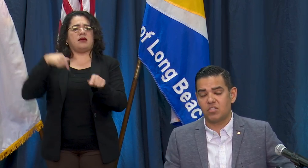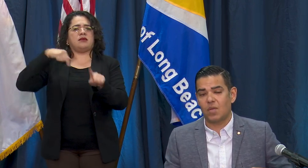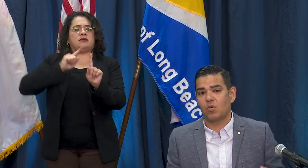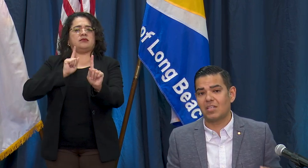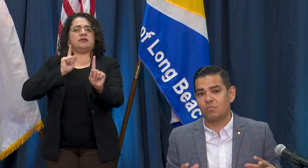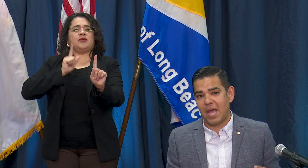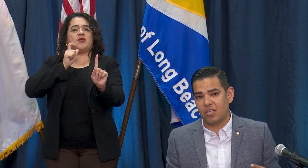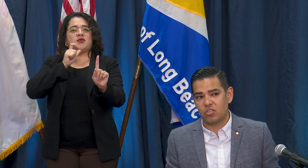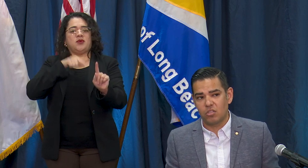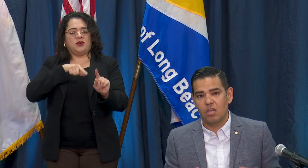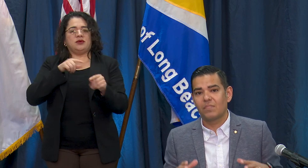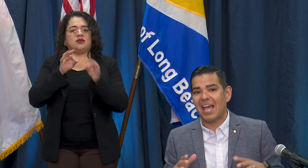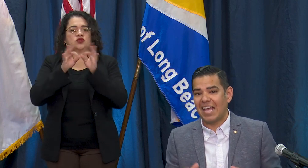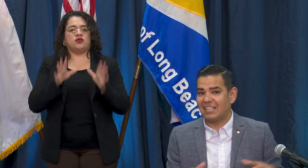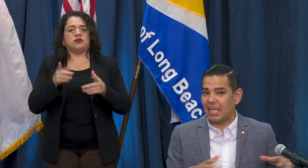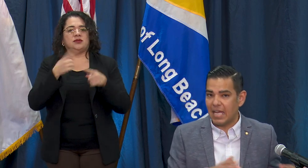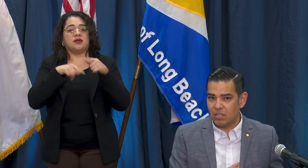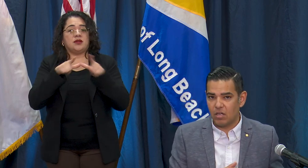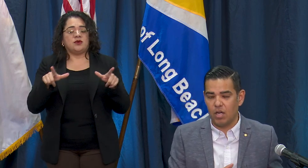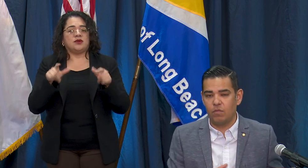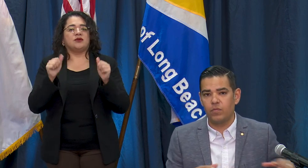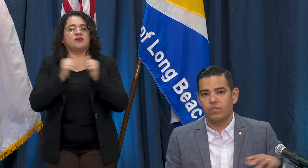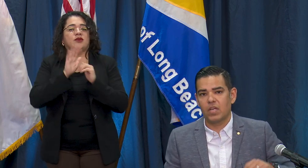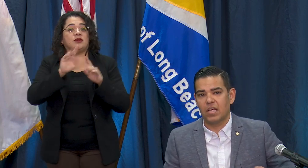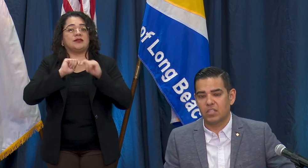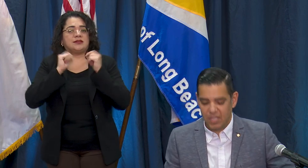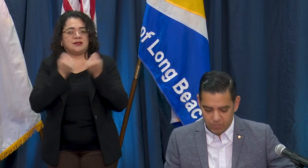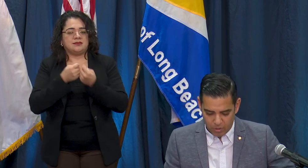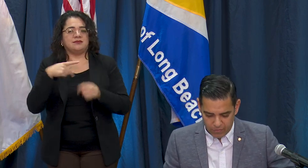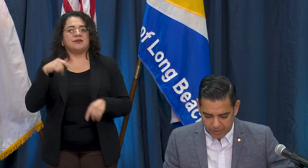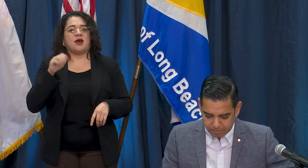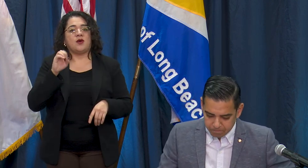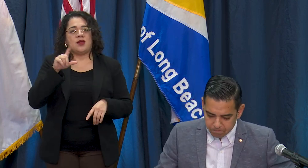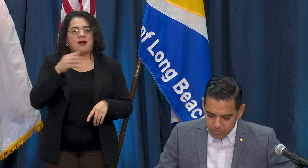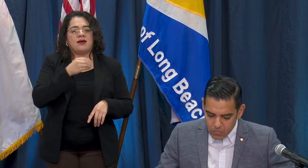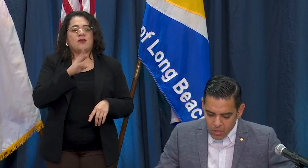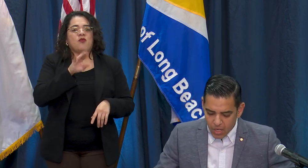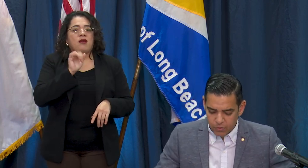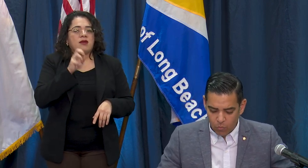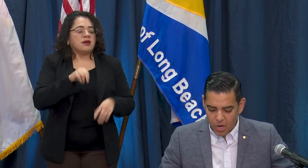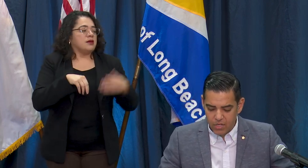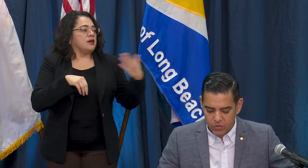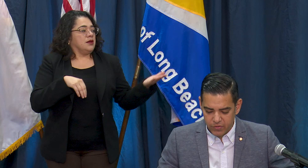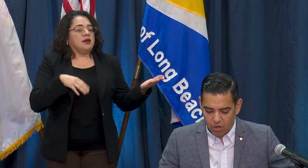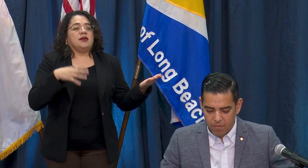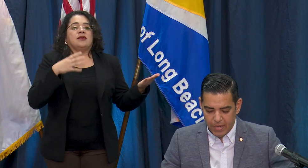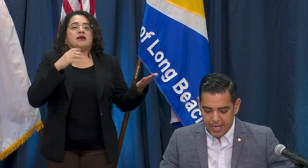summary in Spanish at the end of today's briefing. So I want to just start by